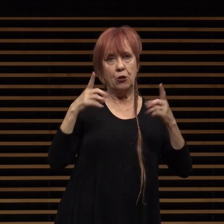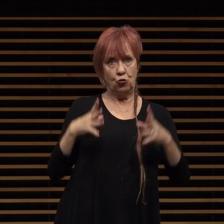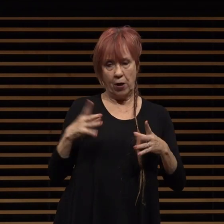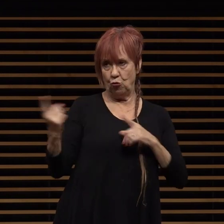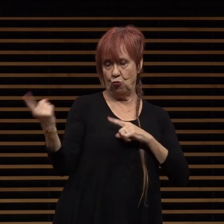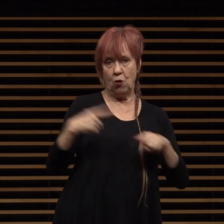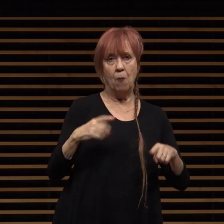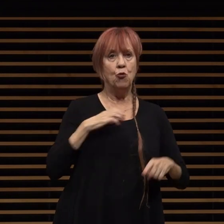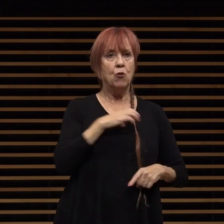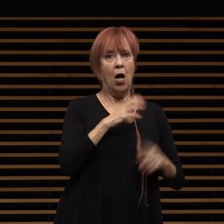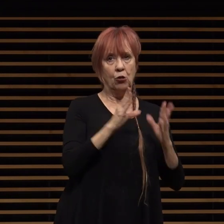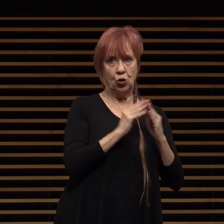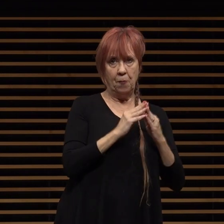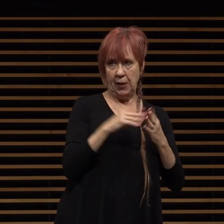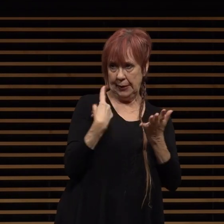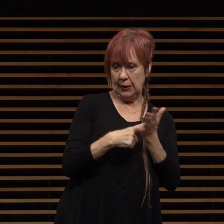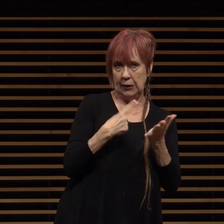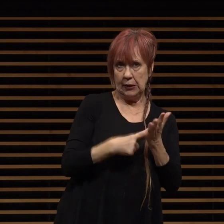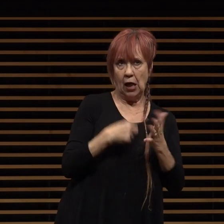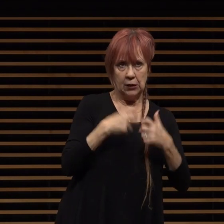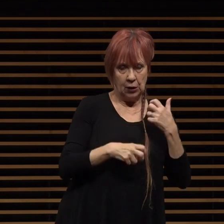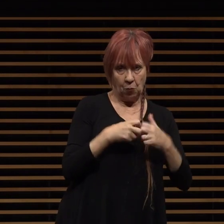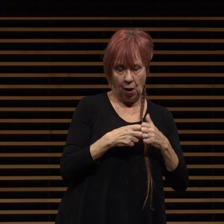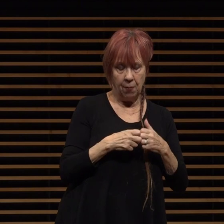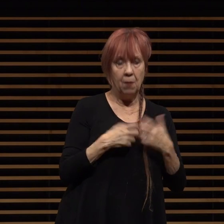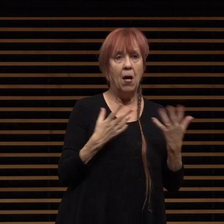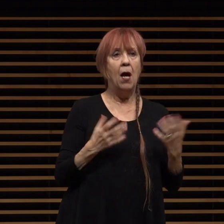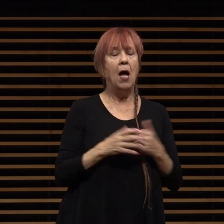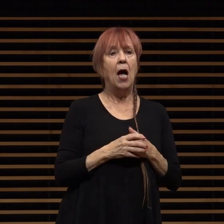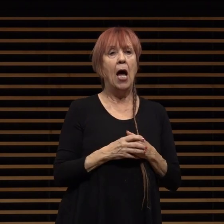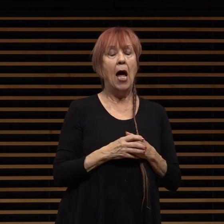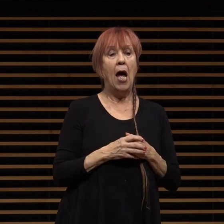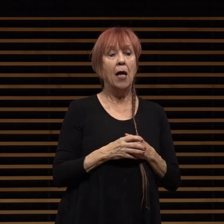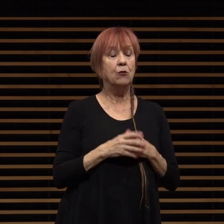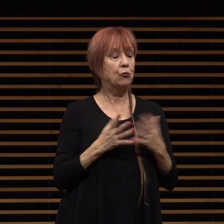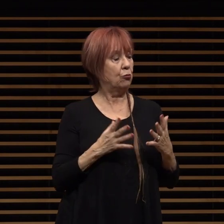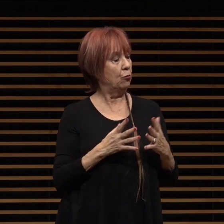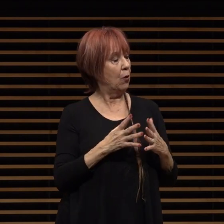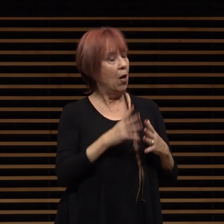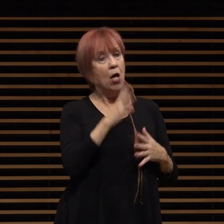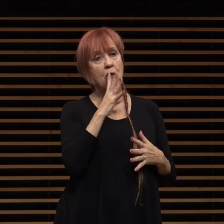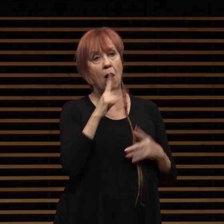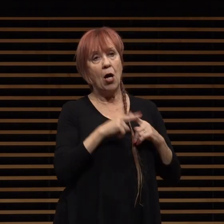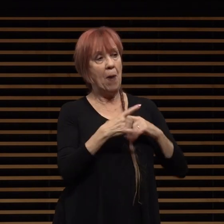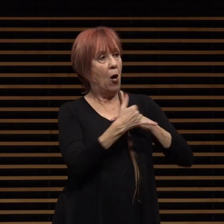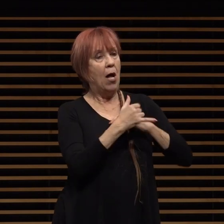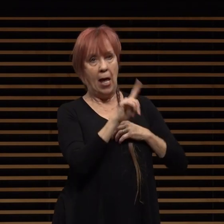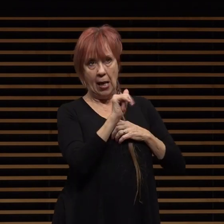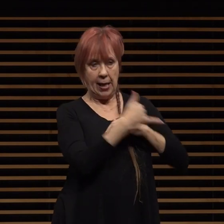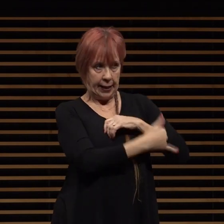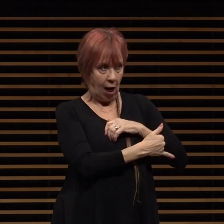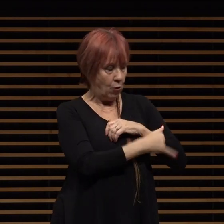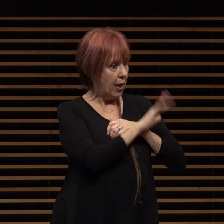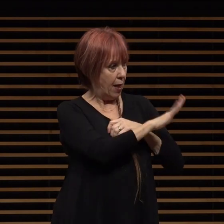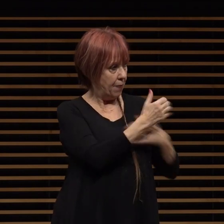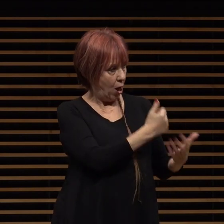issue and make clear the county's strategy to assist the city and its